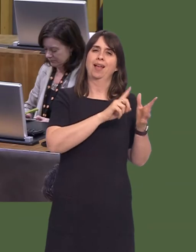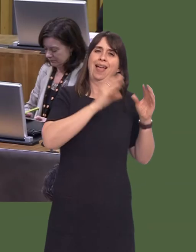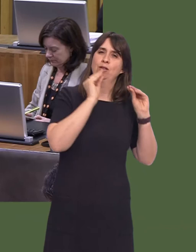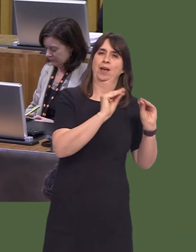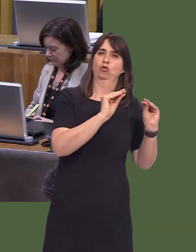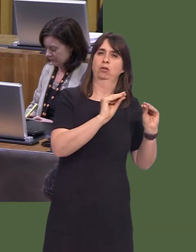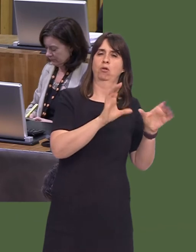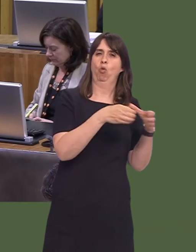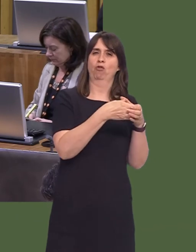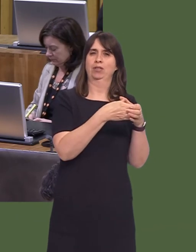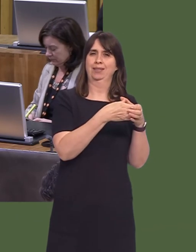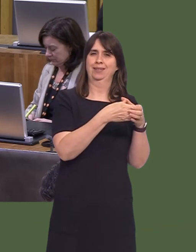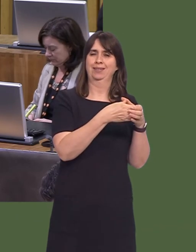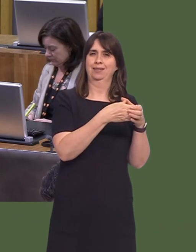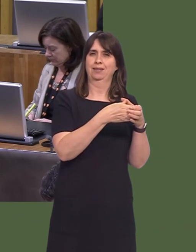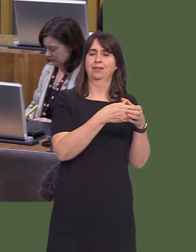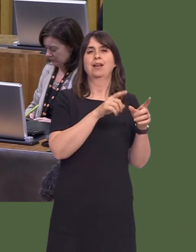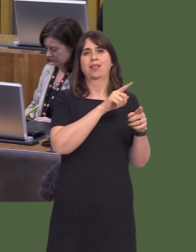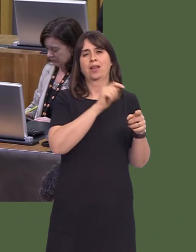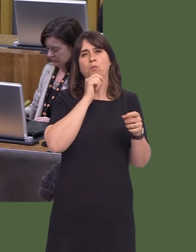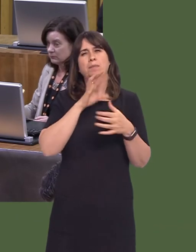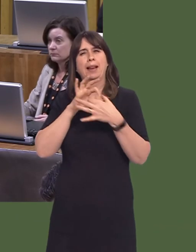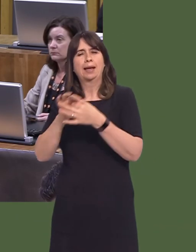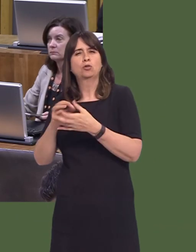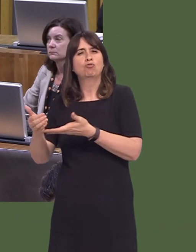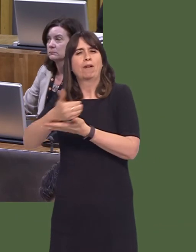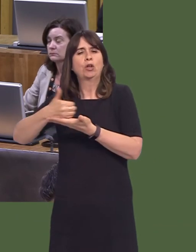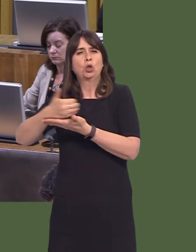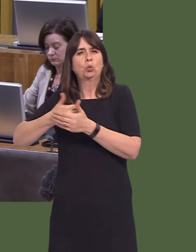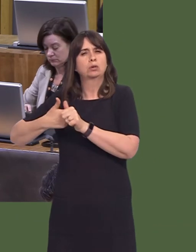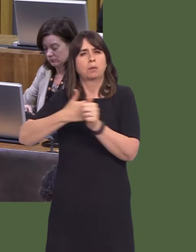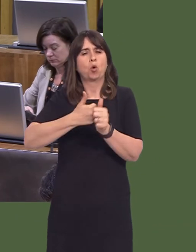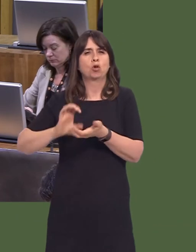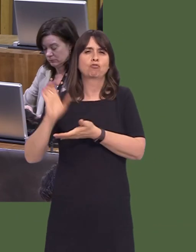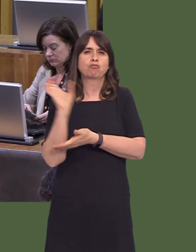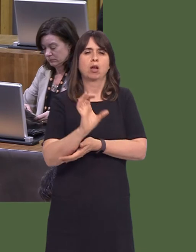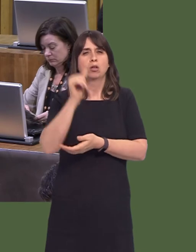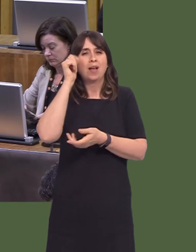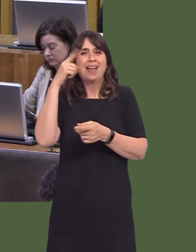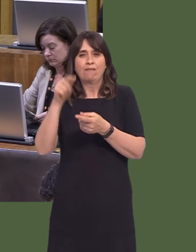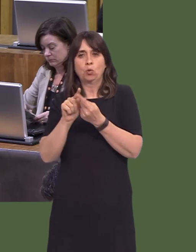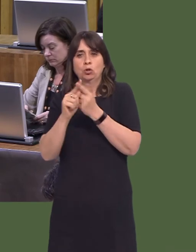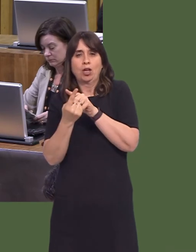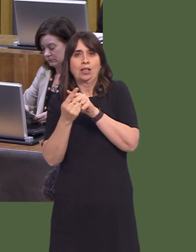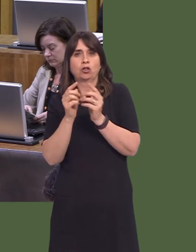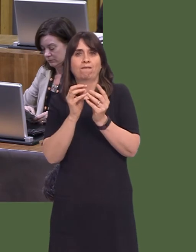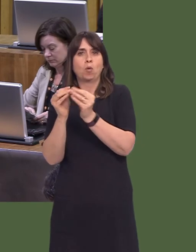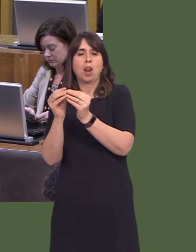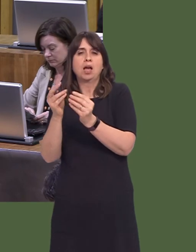and something that would affect the revenue support grant. Experience tells us that when a formula is changed there are winners and losers. That's not a reason why it shouldn't